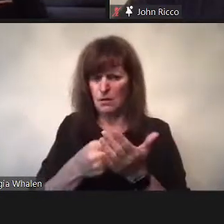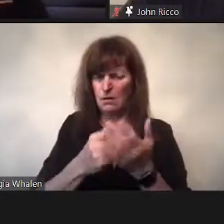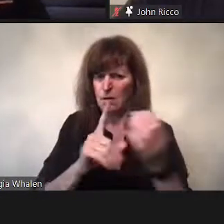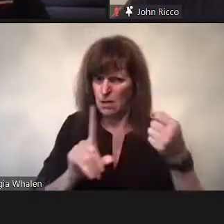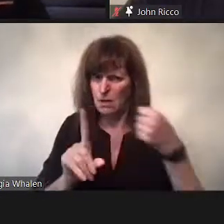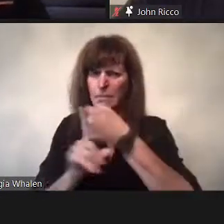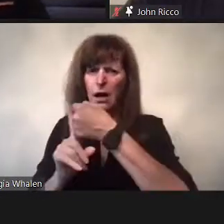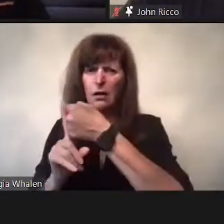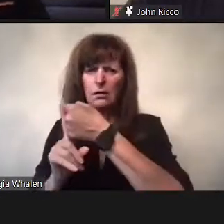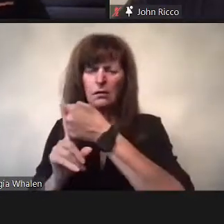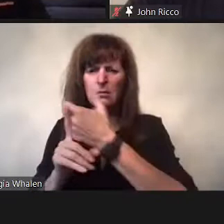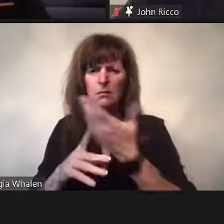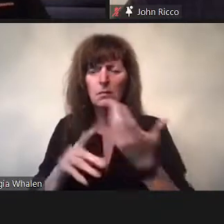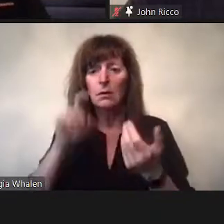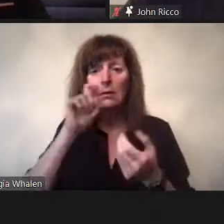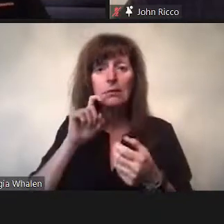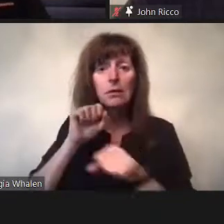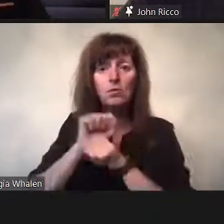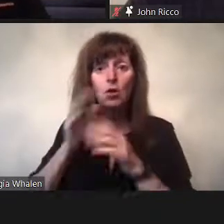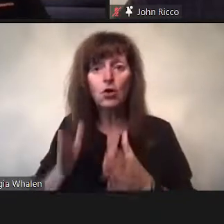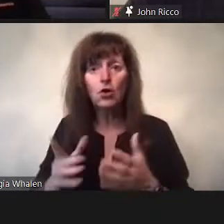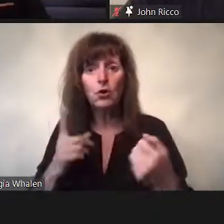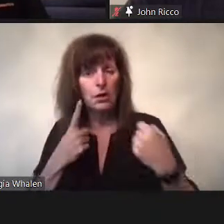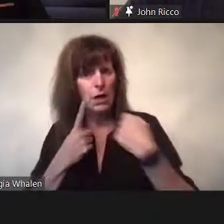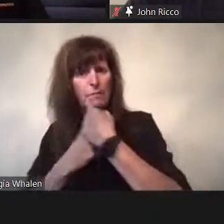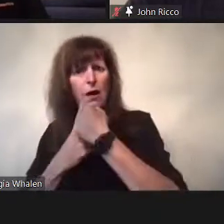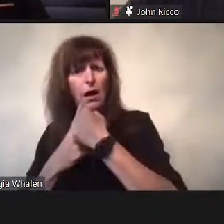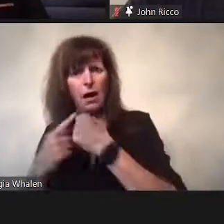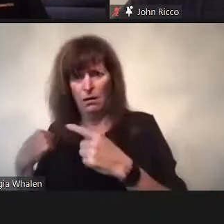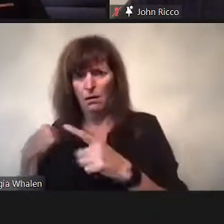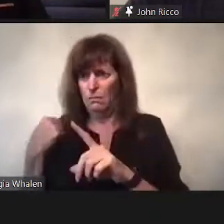TikTok has been banning accounts from people who do completely safe content on TikTok but also have an explicit presence on Only Fans.